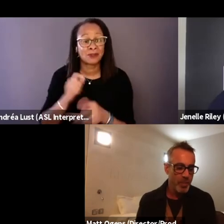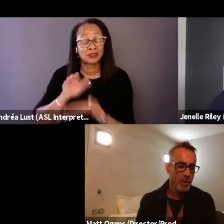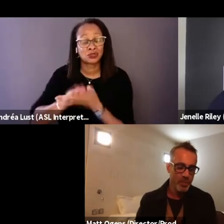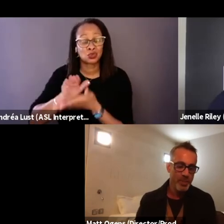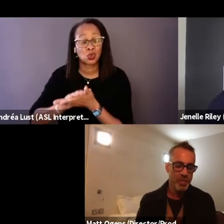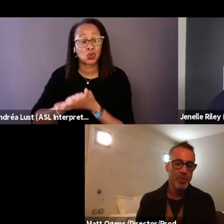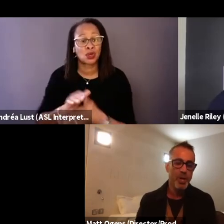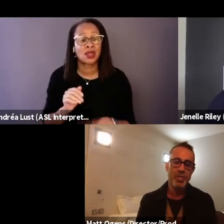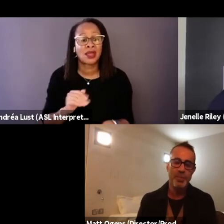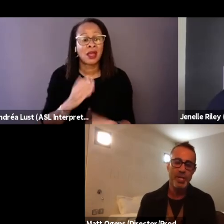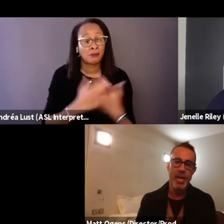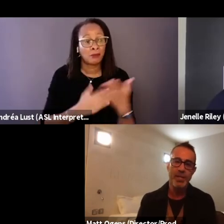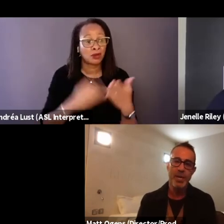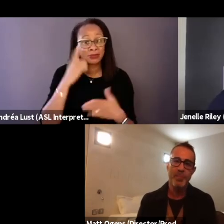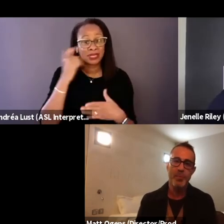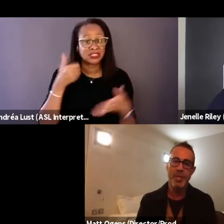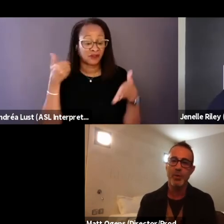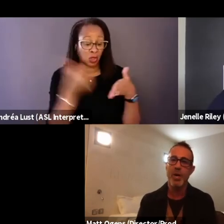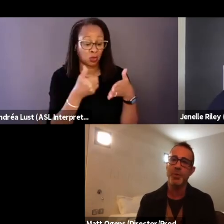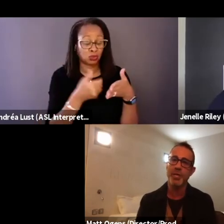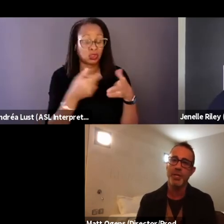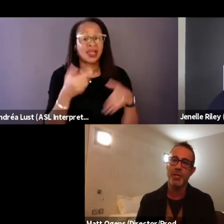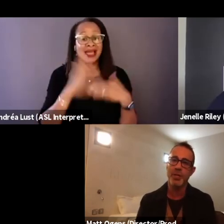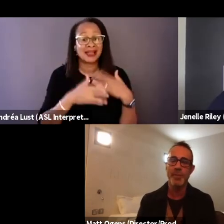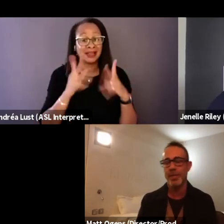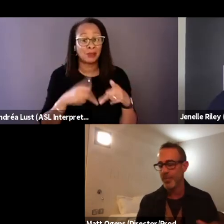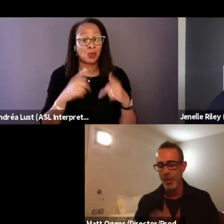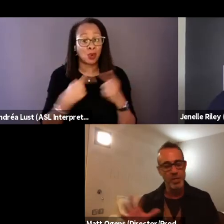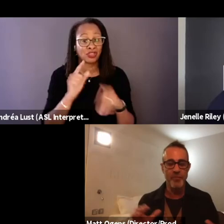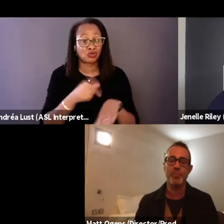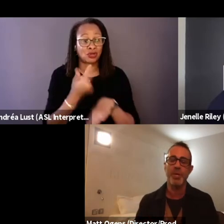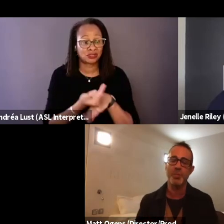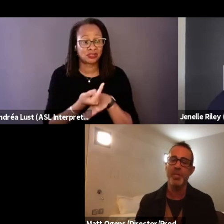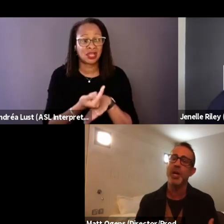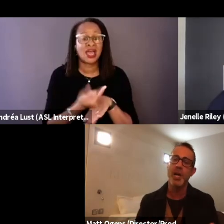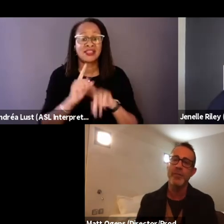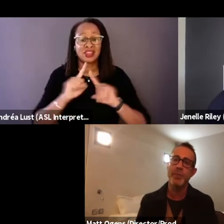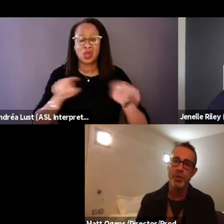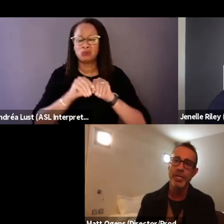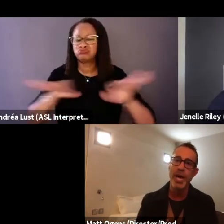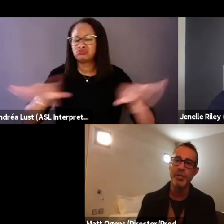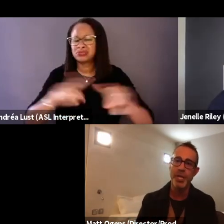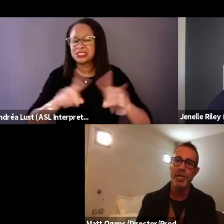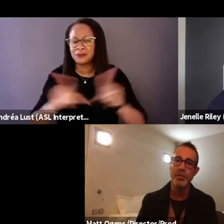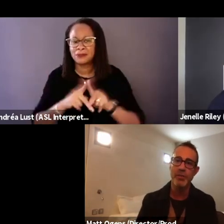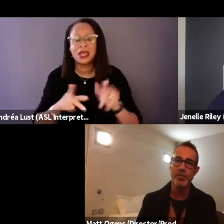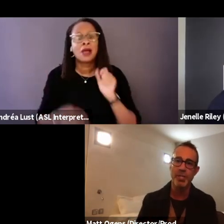partly because of the proximity end up when they graduate. I mean, they go to different places, but a lot of them go to Gallaudet University